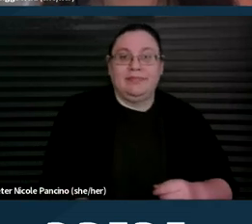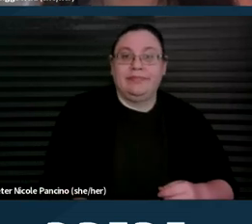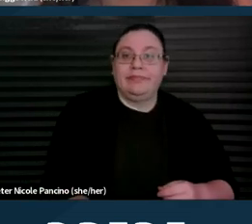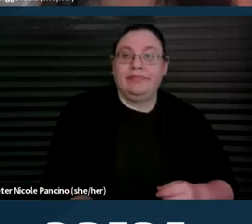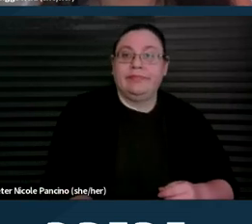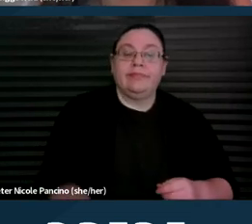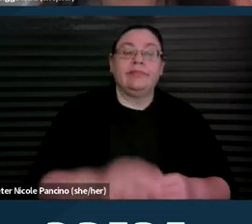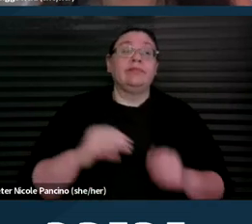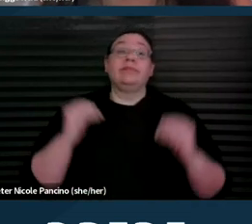On the next slide,